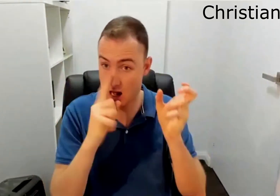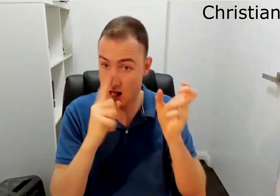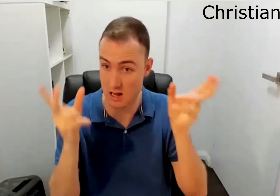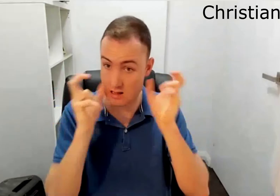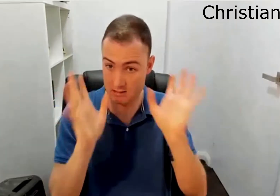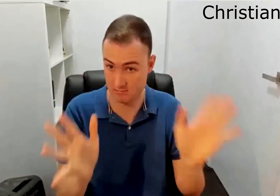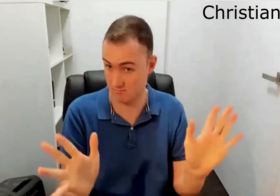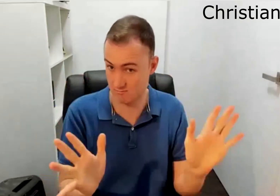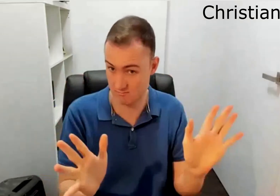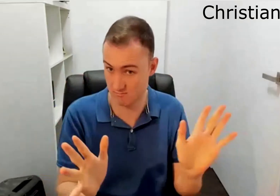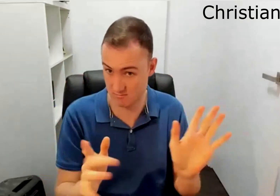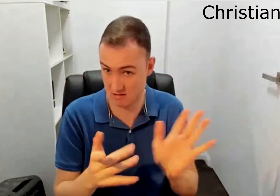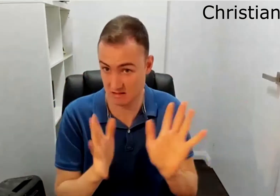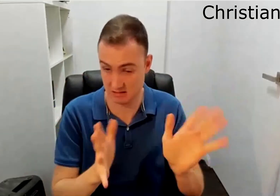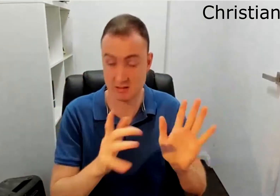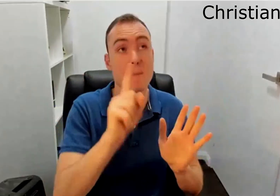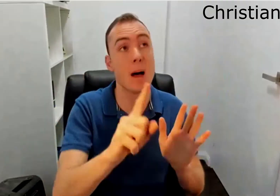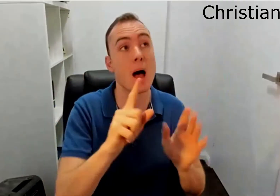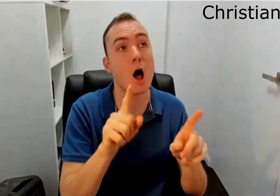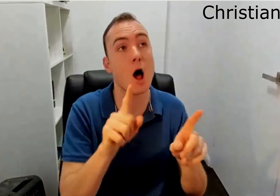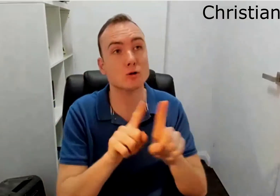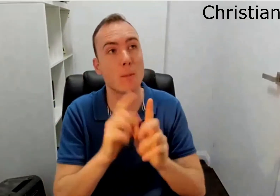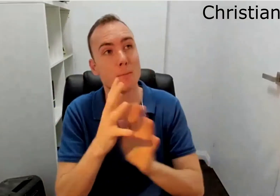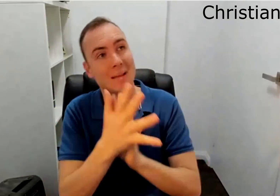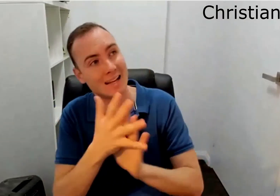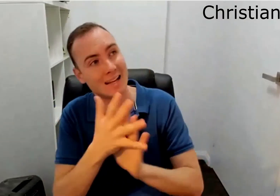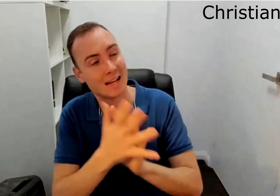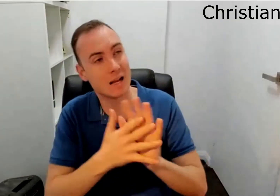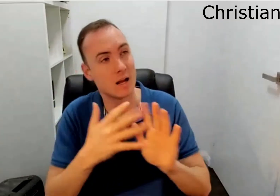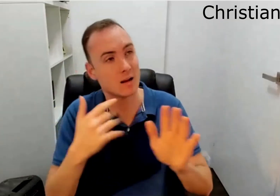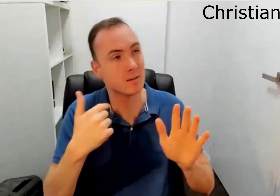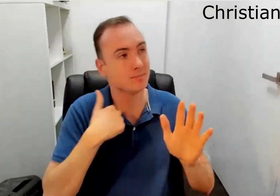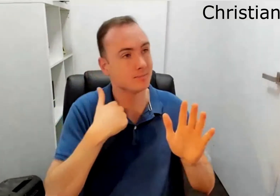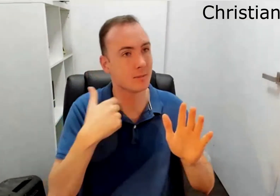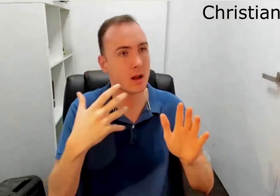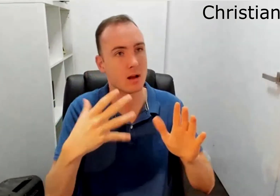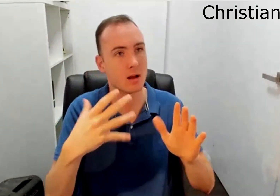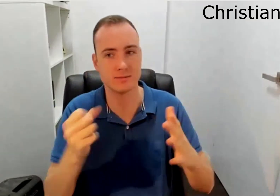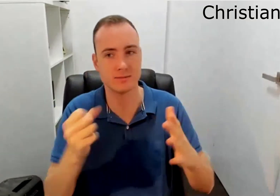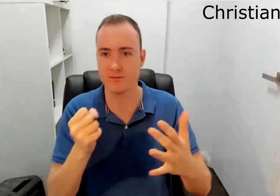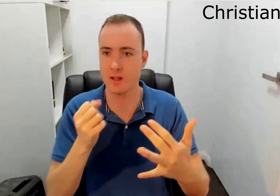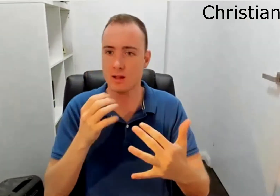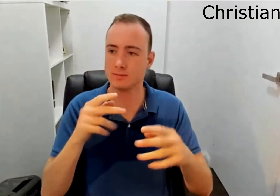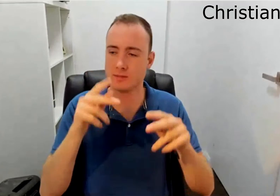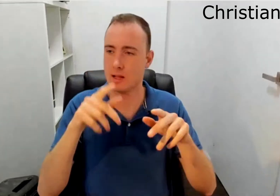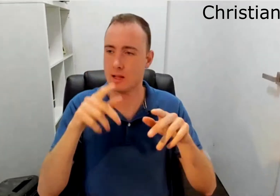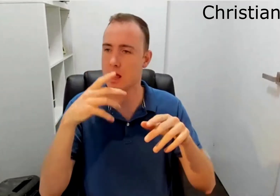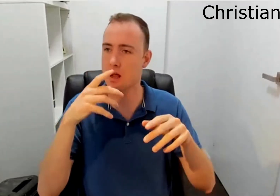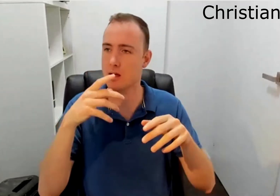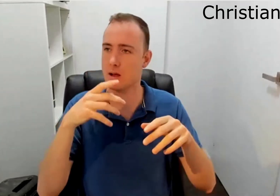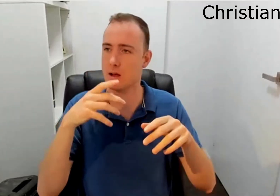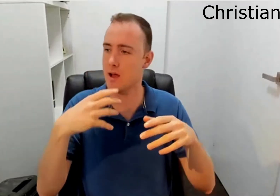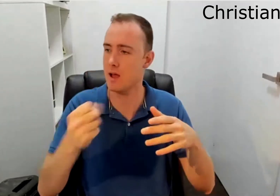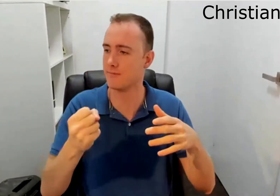Means that I can't hear as a starting point, but it also means that